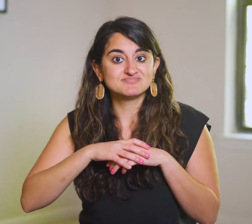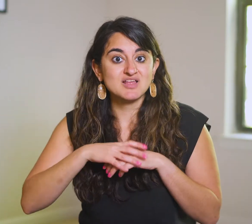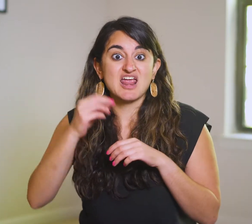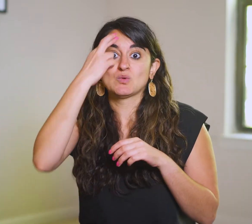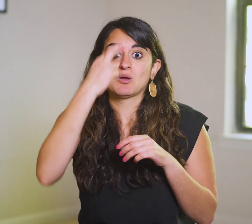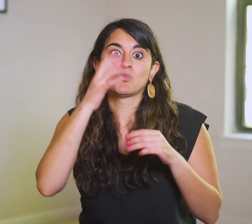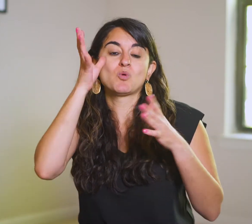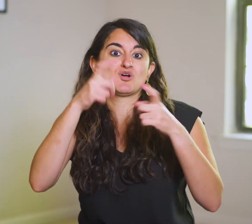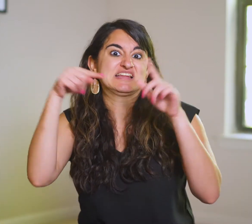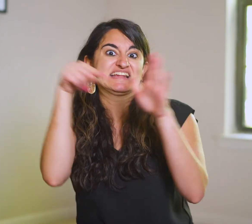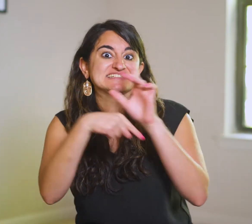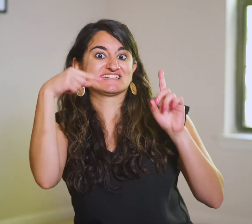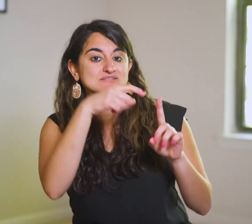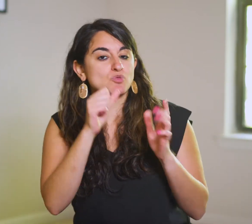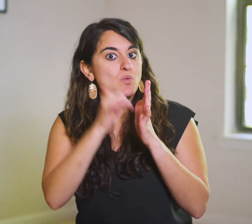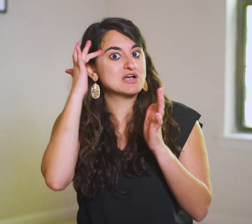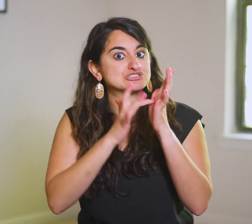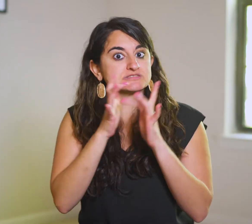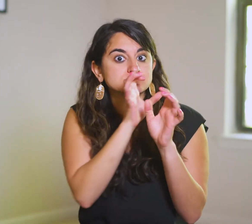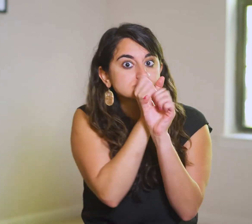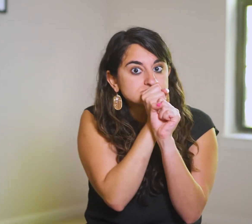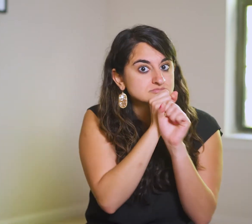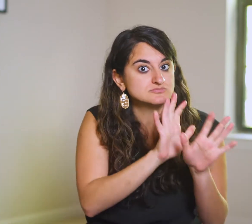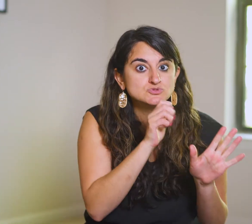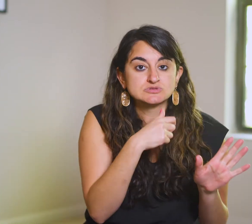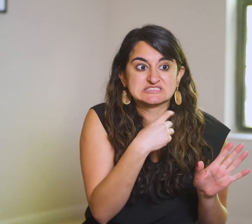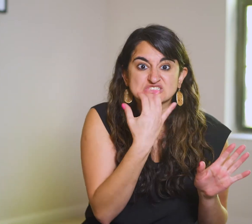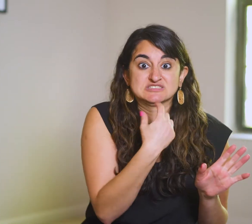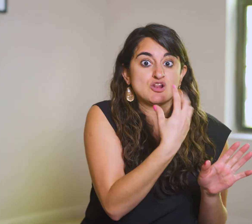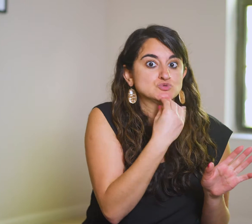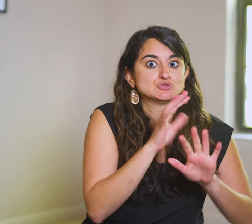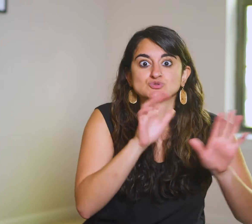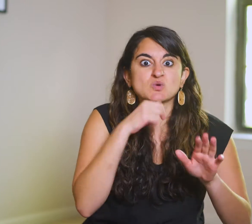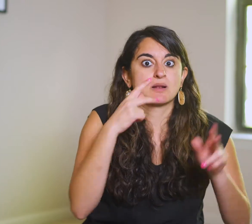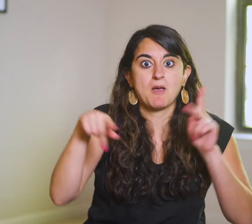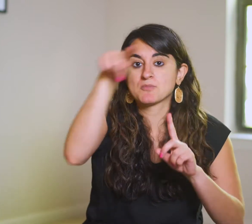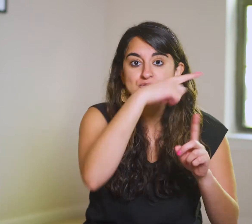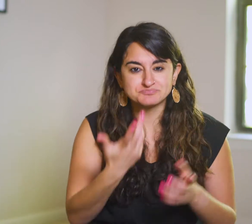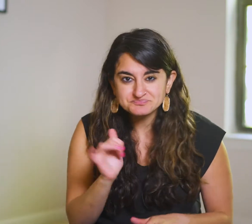and Rome will want to kill Him.